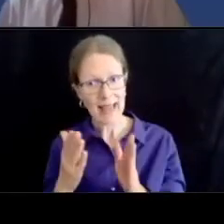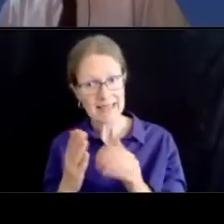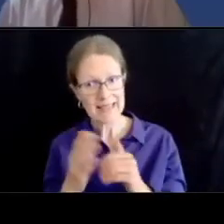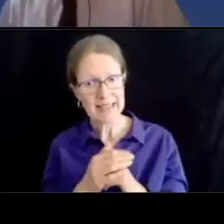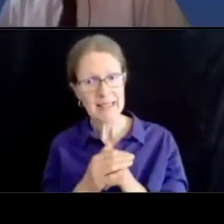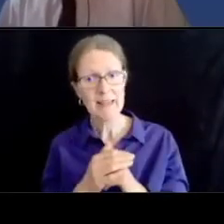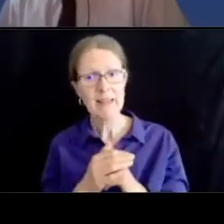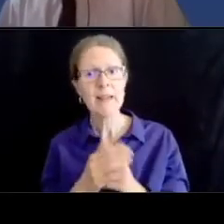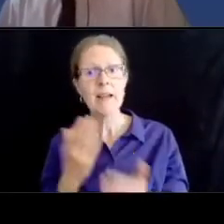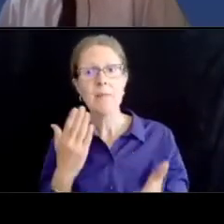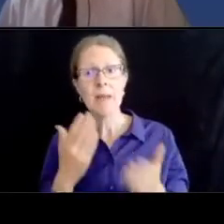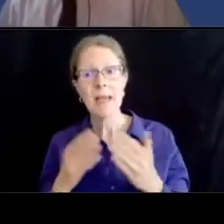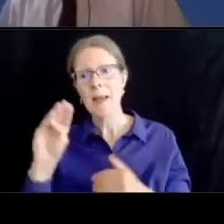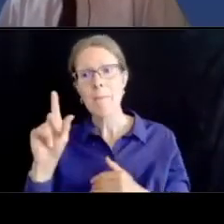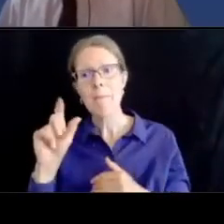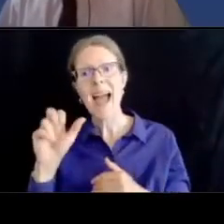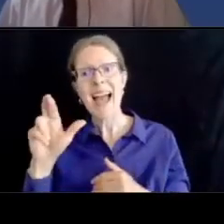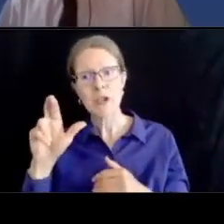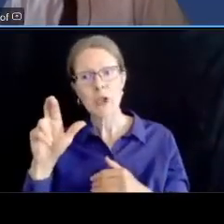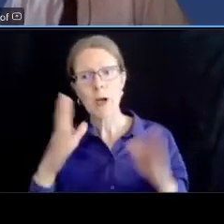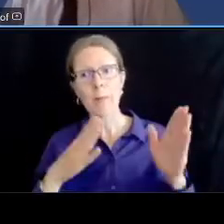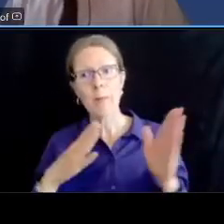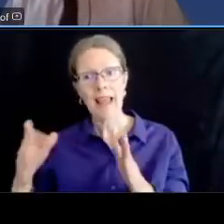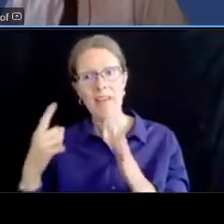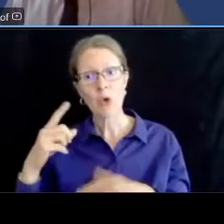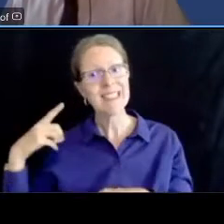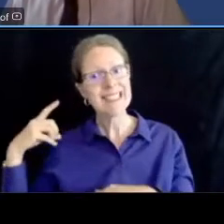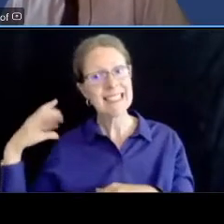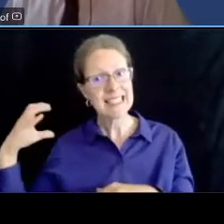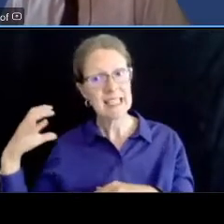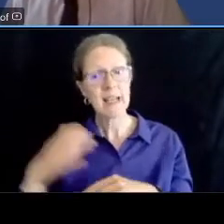you know for the district of columbia but at this junction that's not in our plans